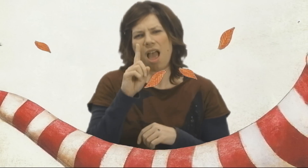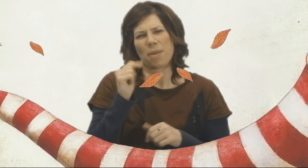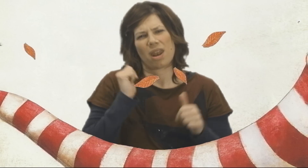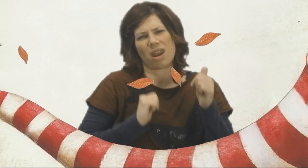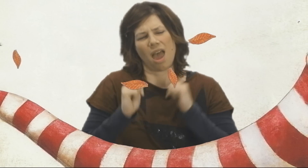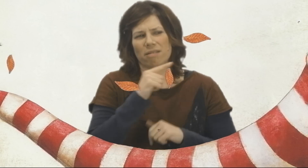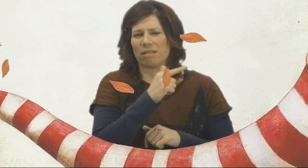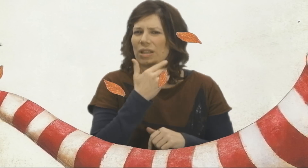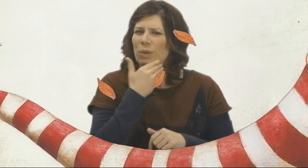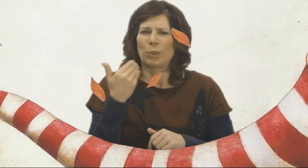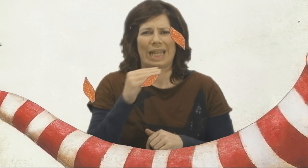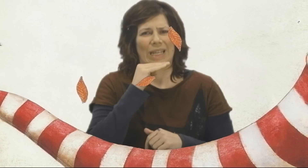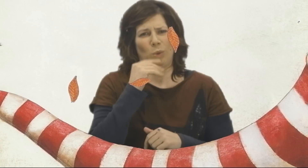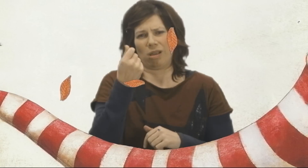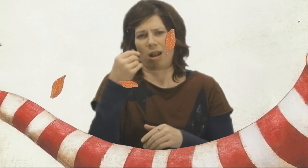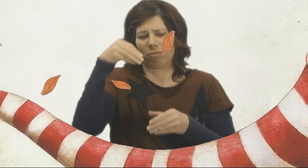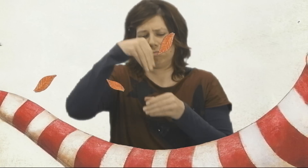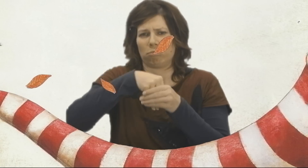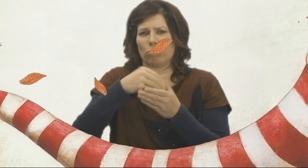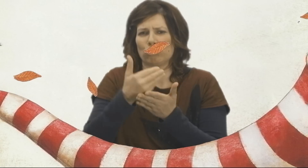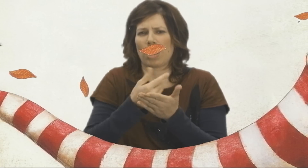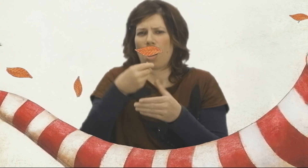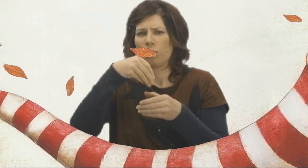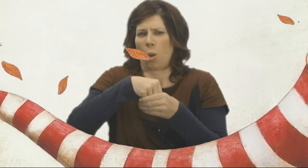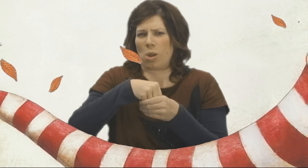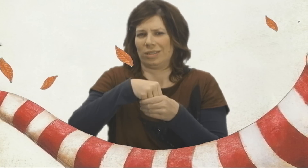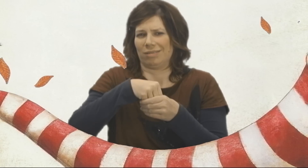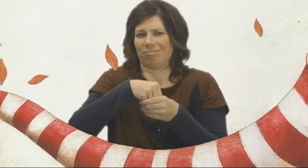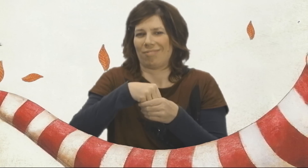but he doesn´t have enough in his piggy bank.